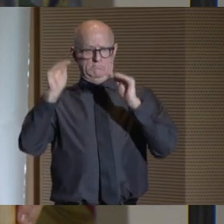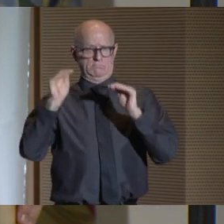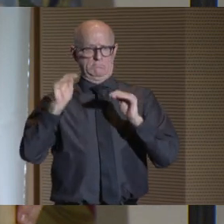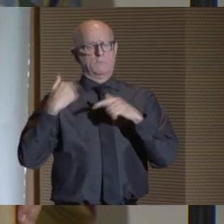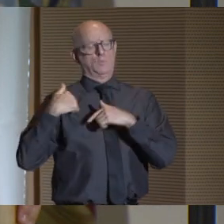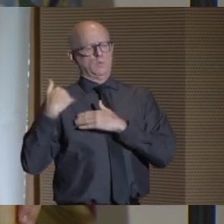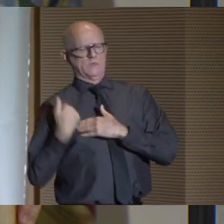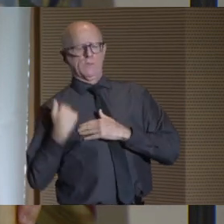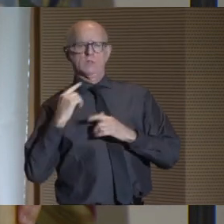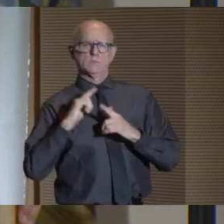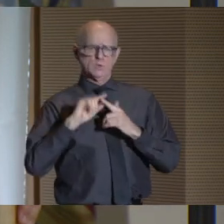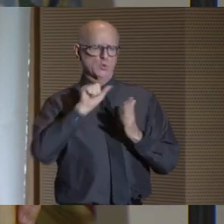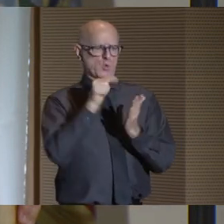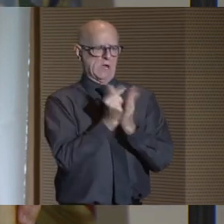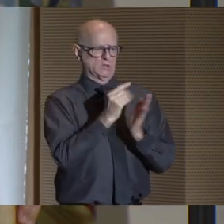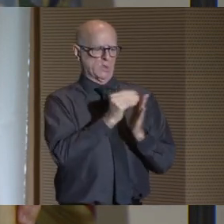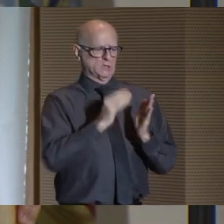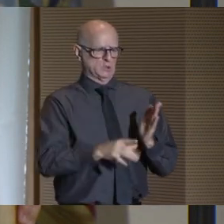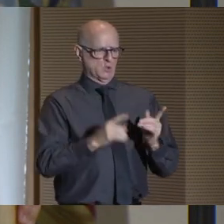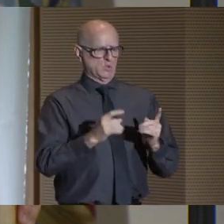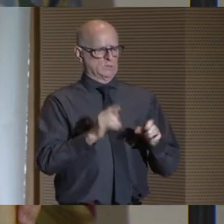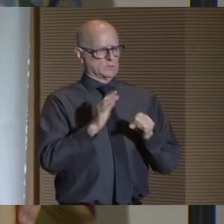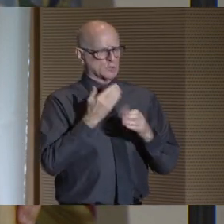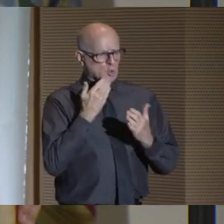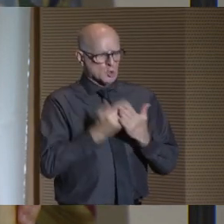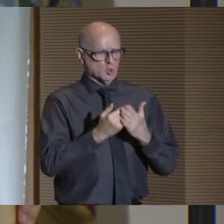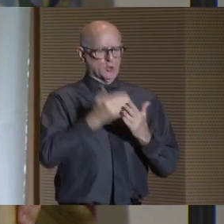who are well informed, socially aware, and equipped